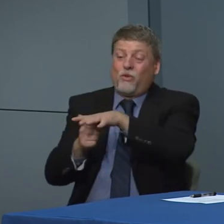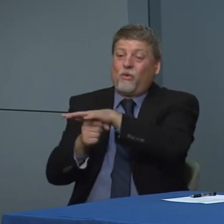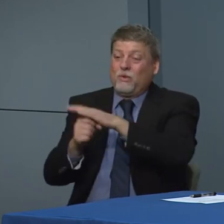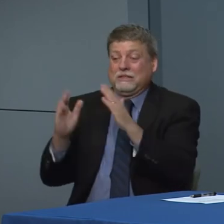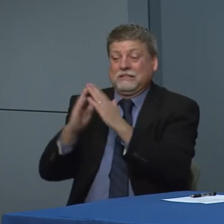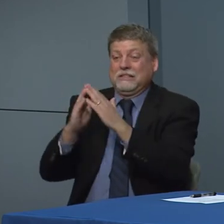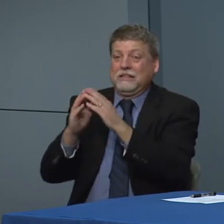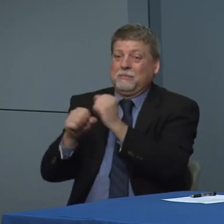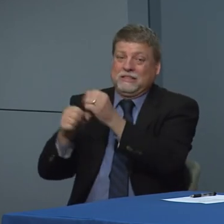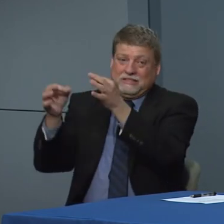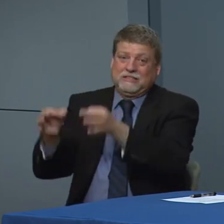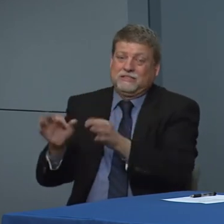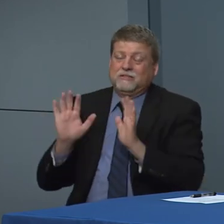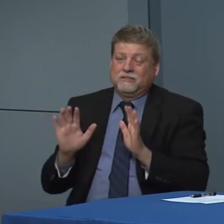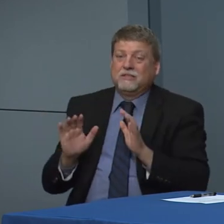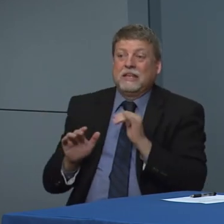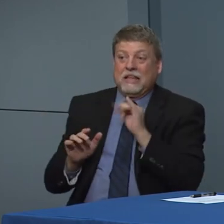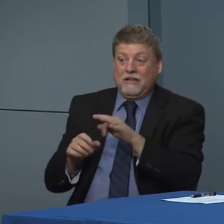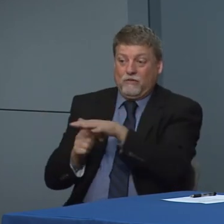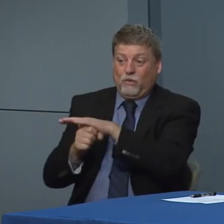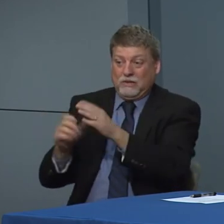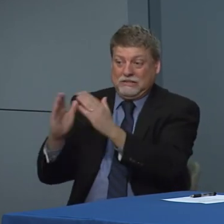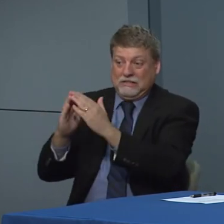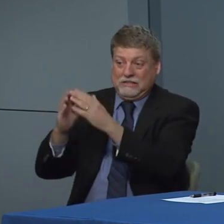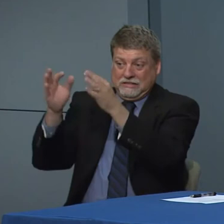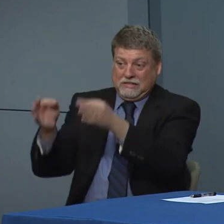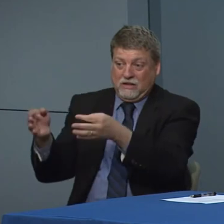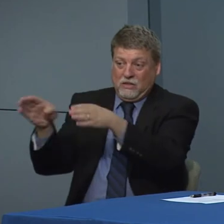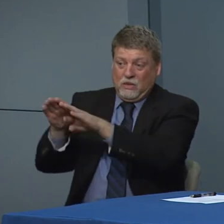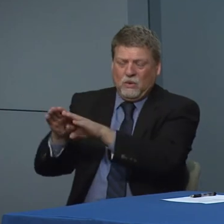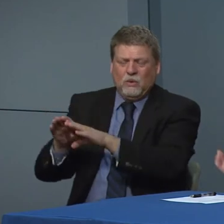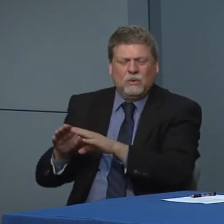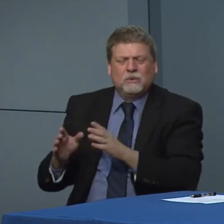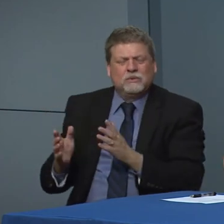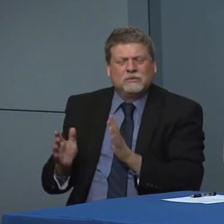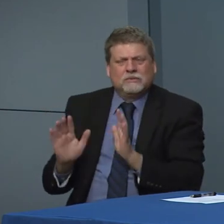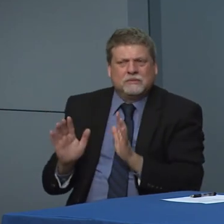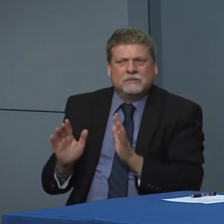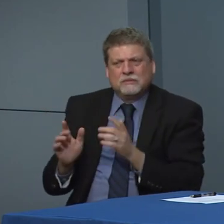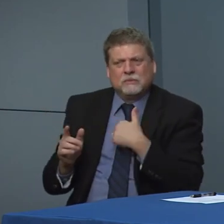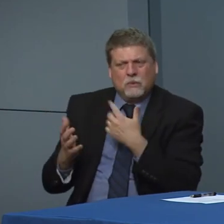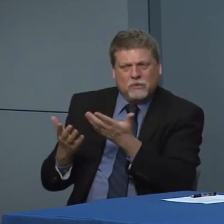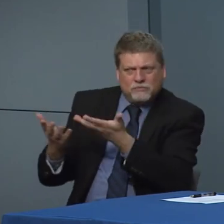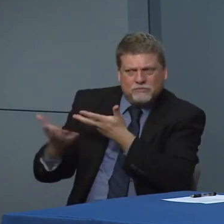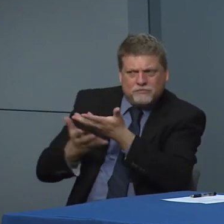are making right now we certainly want to hear from our superintendents what they're hearing from families want to